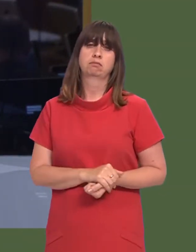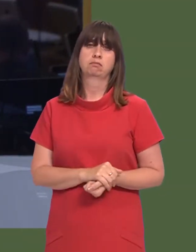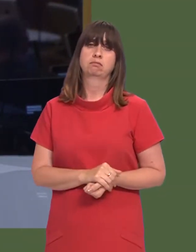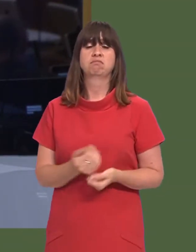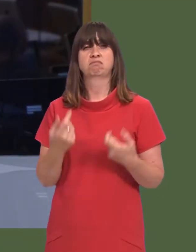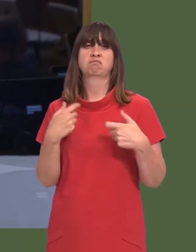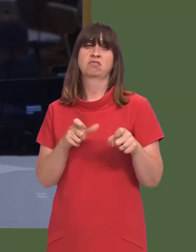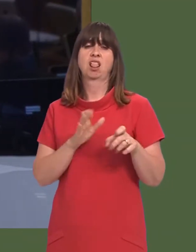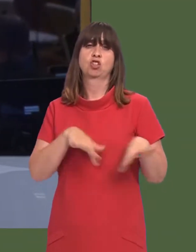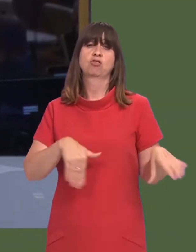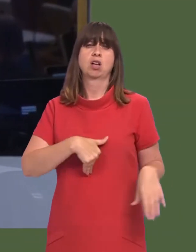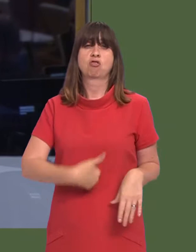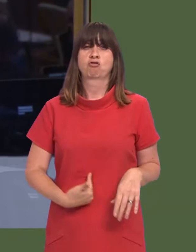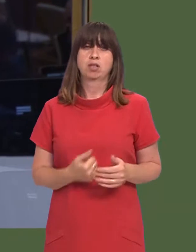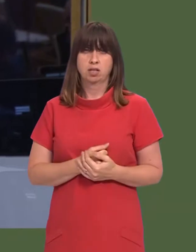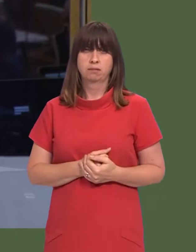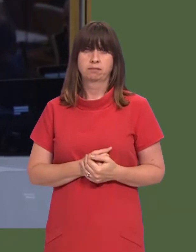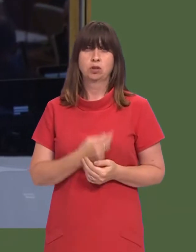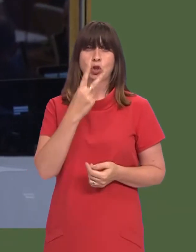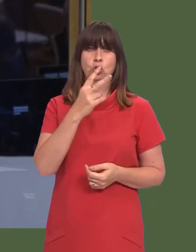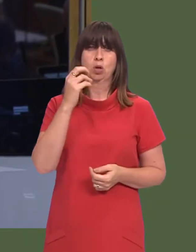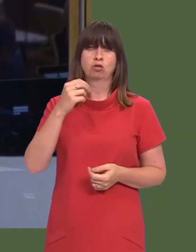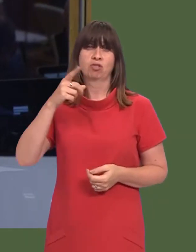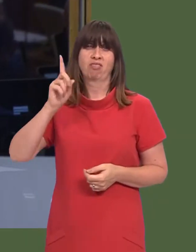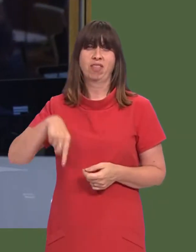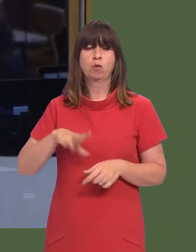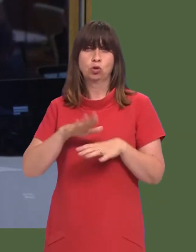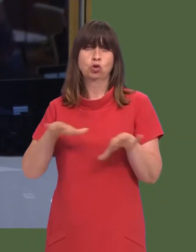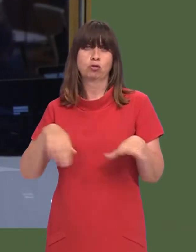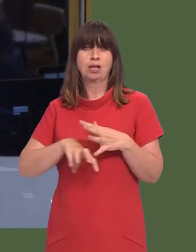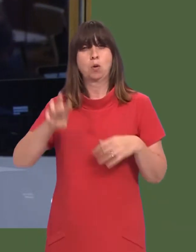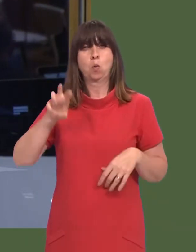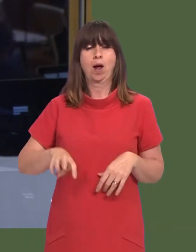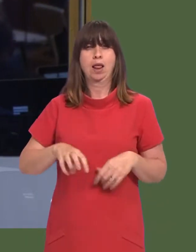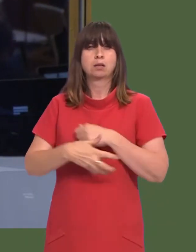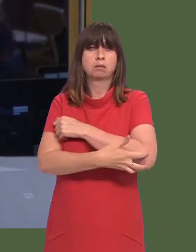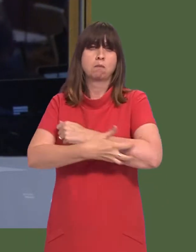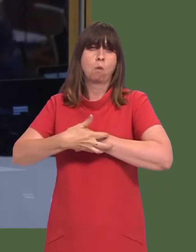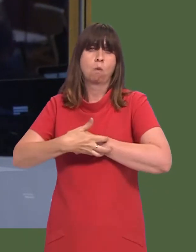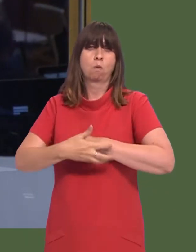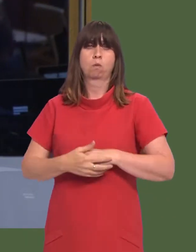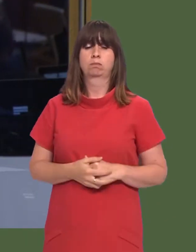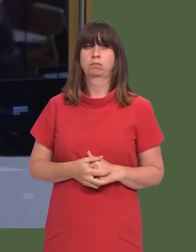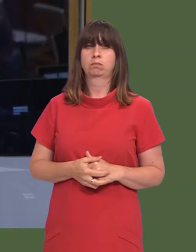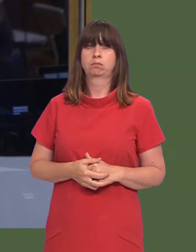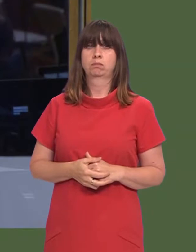and yet there are still children going hungryó200,000 children in Wales live in poverty.